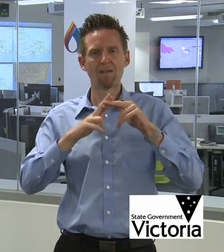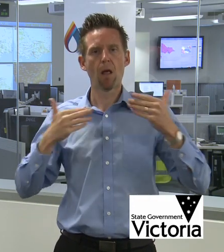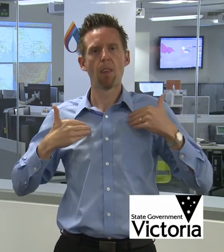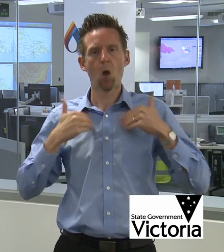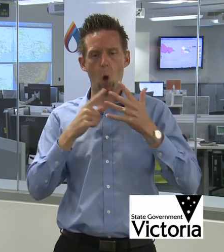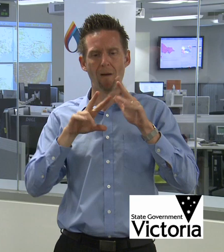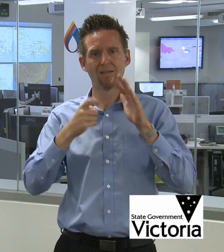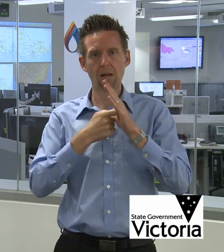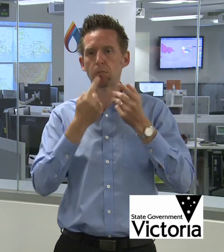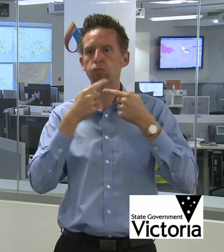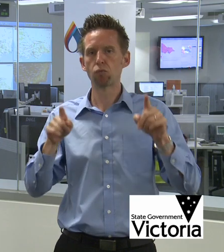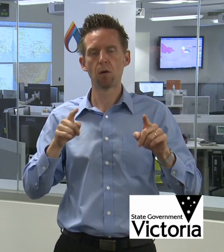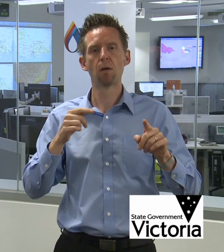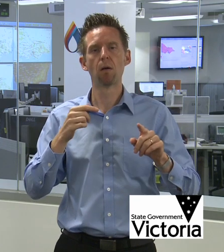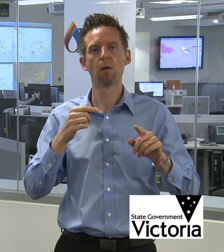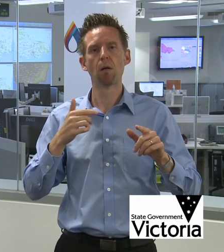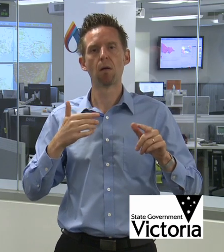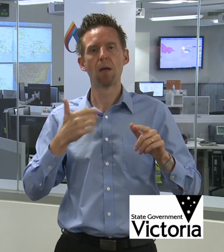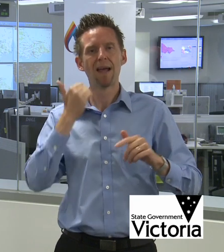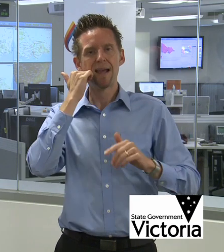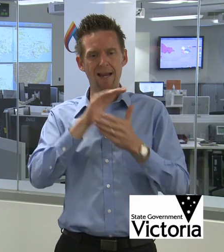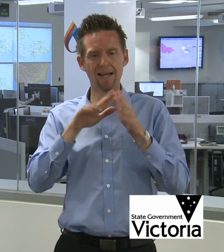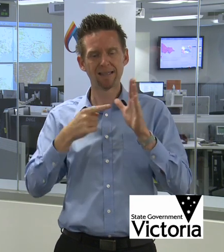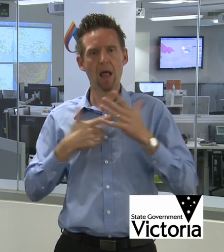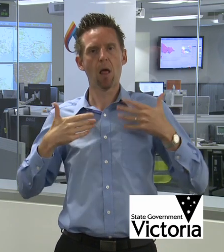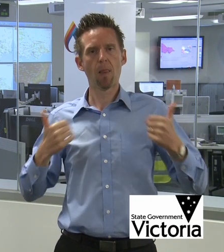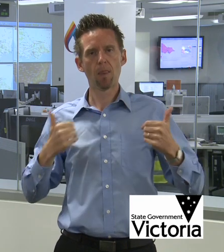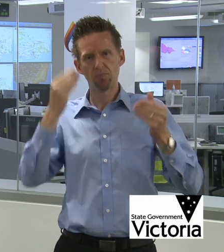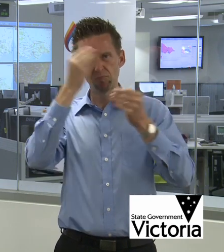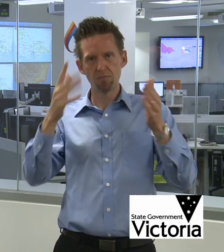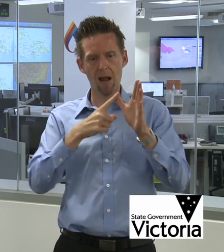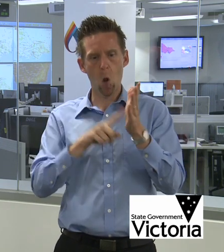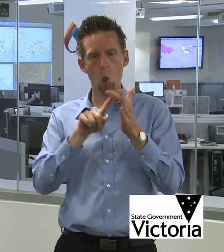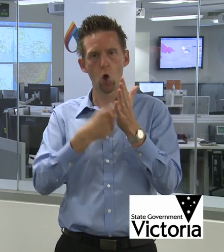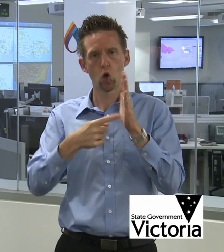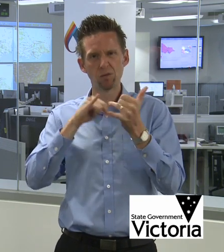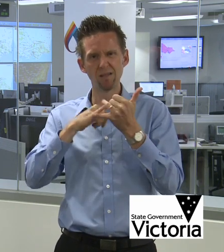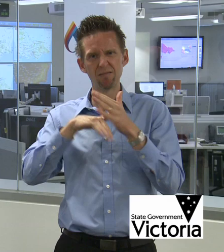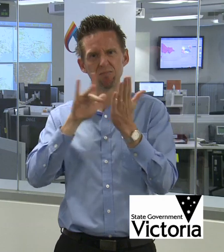health heat alerts across the central area of Victoria, which means that it’s going